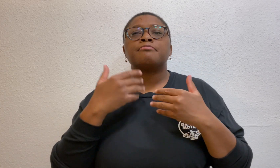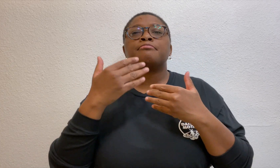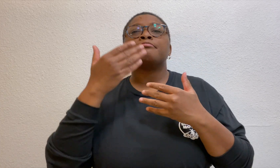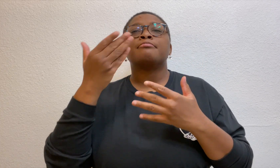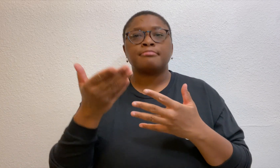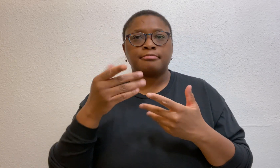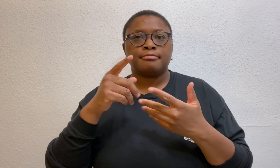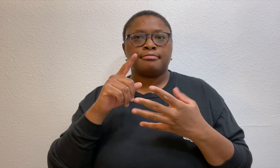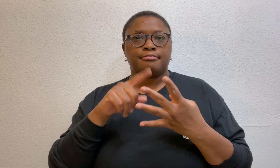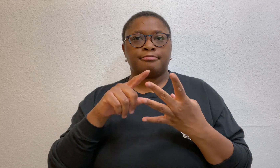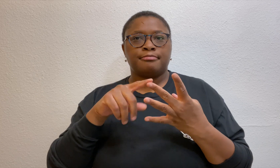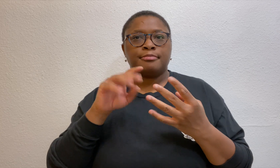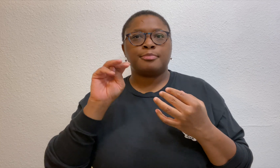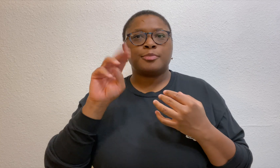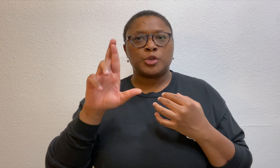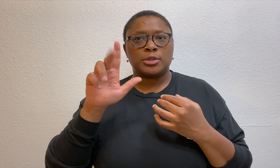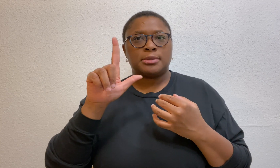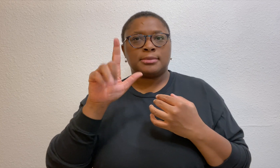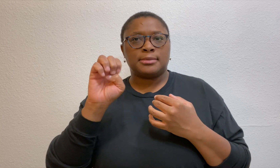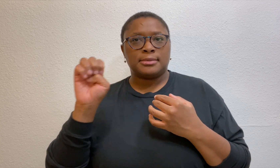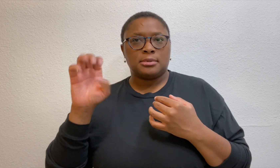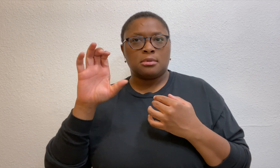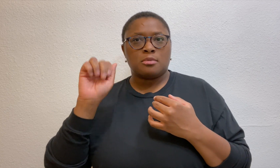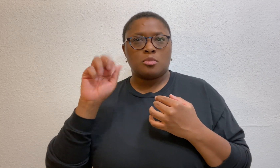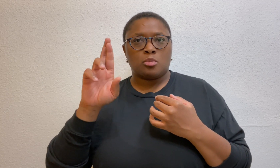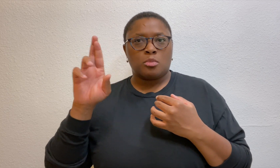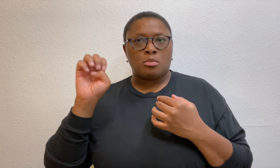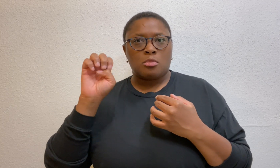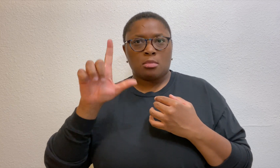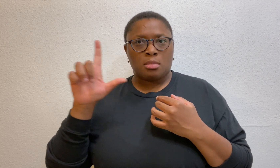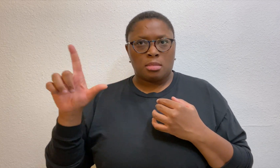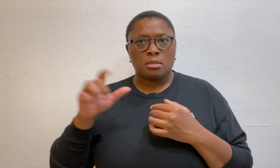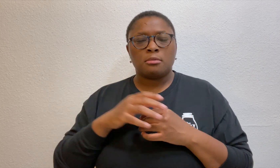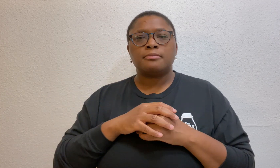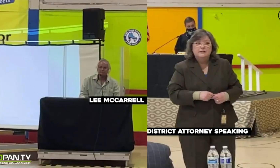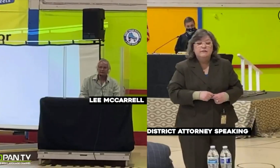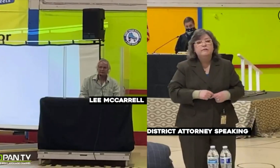Up next was Lee McCarrell